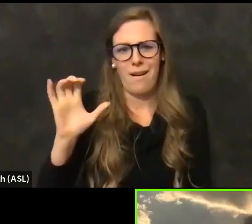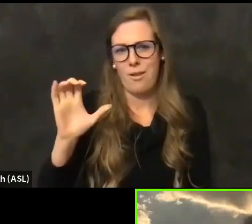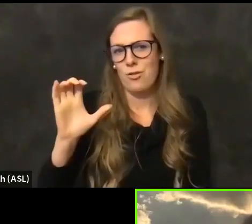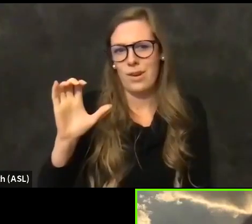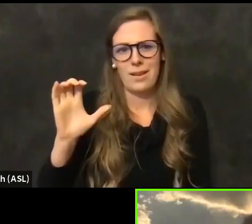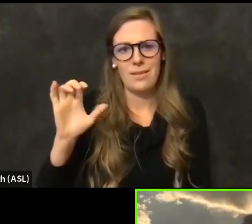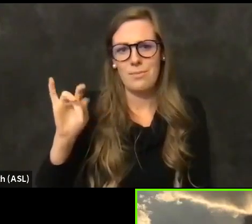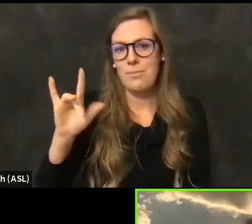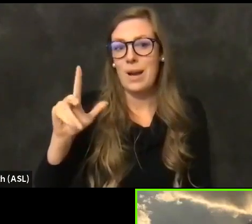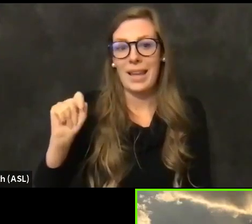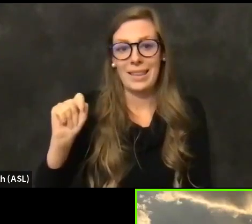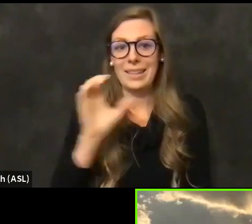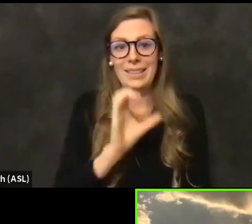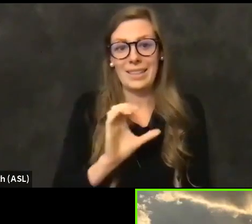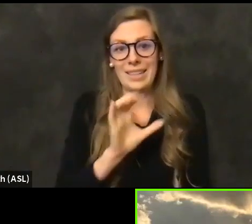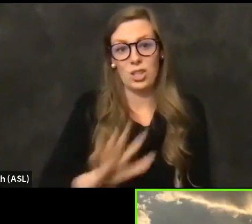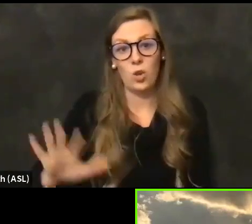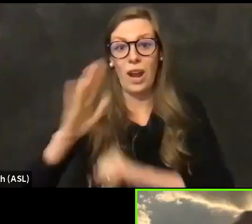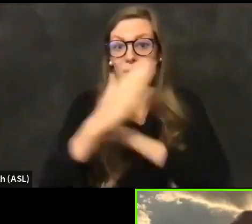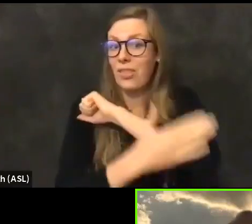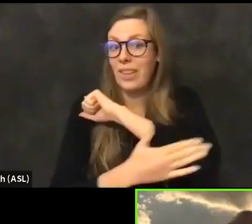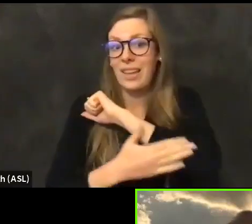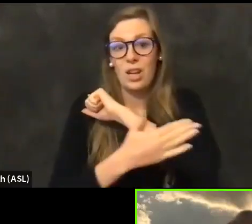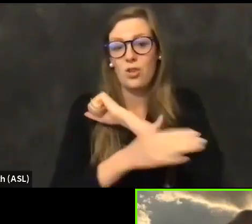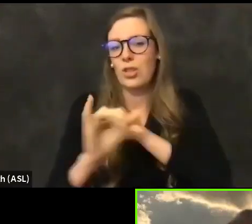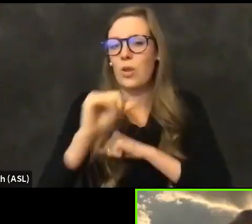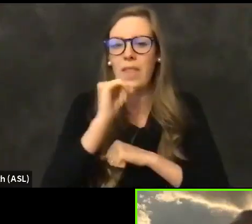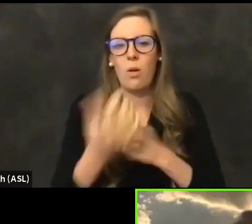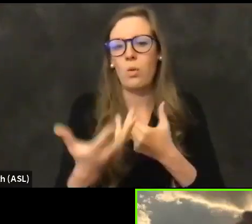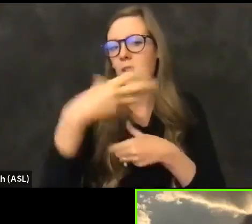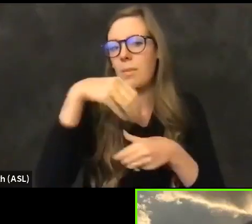So that is not going to be what goes into our health care system at this time.